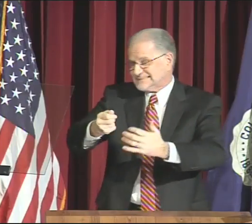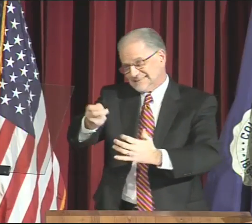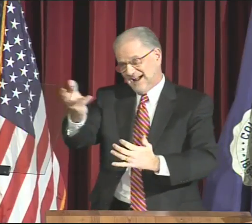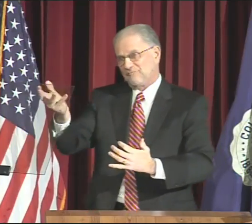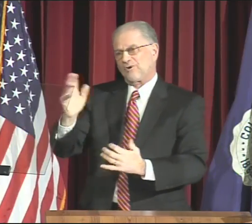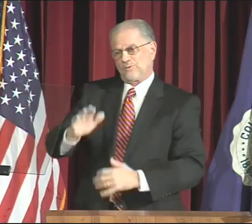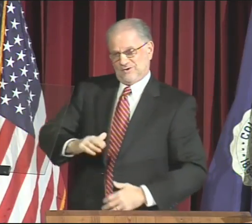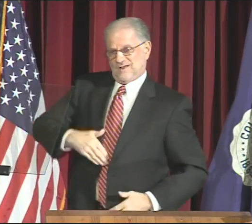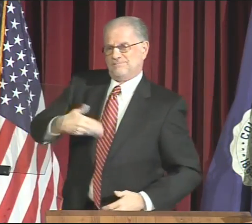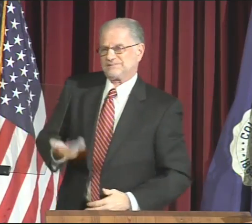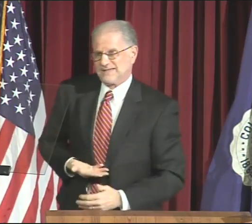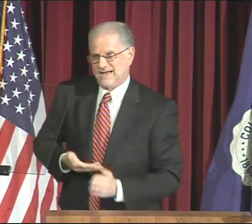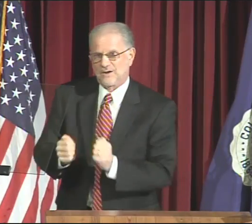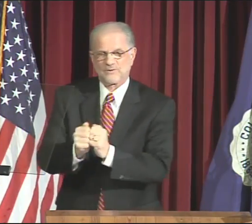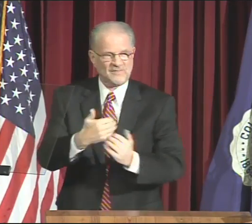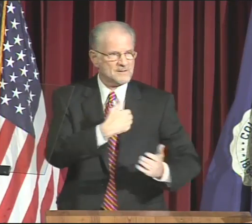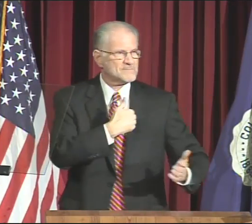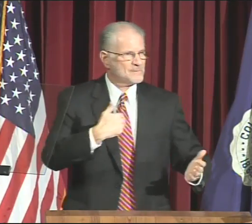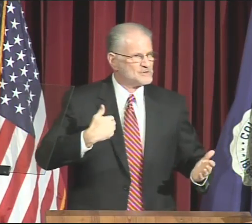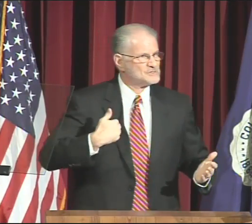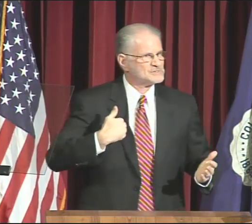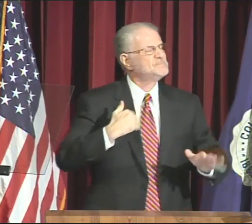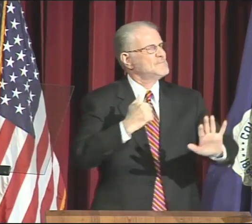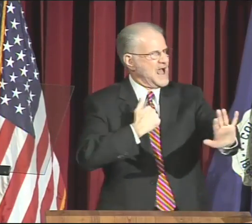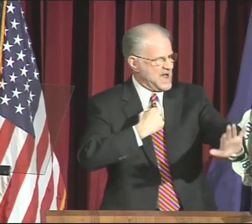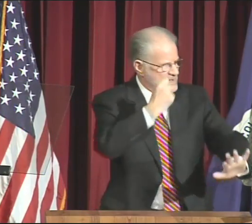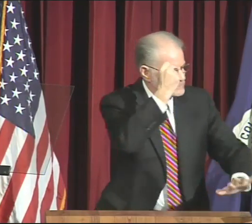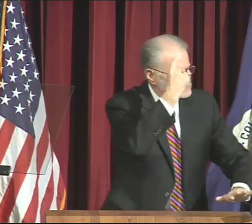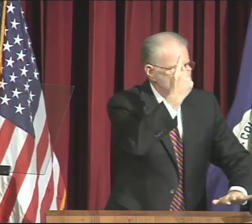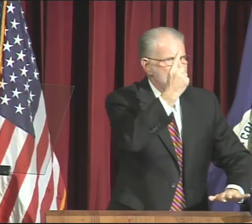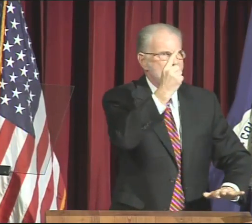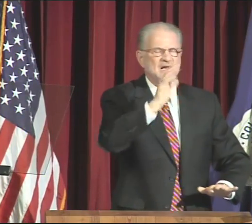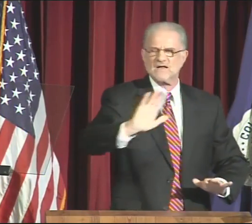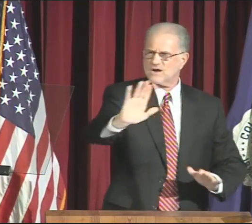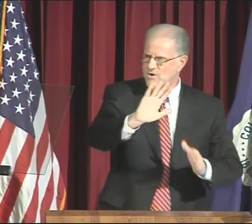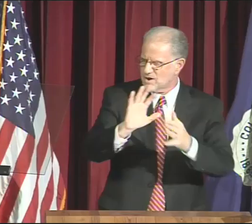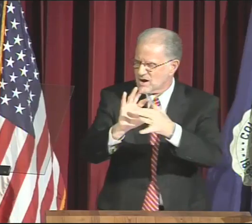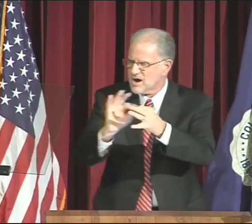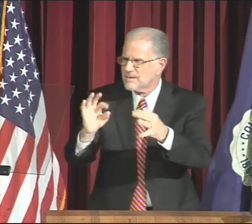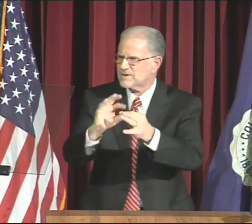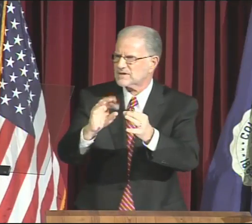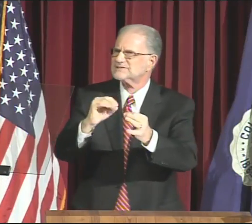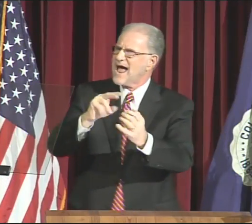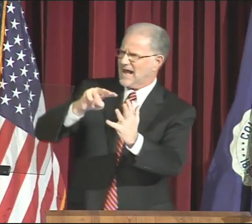Several were upset with the membership.